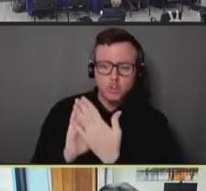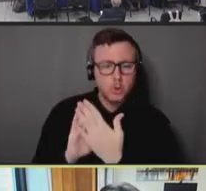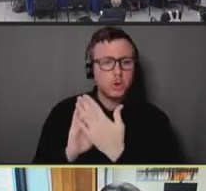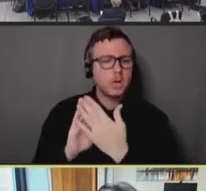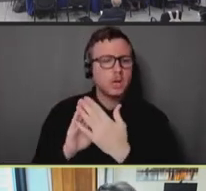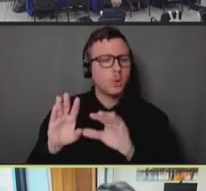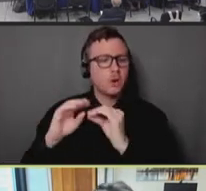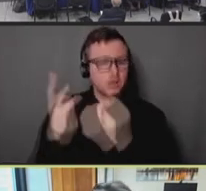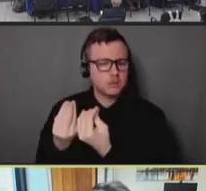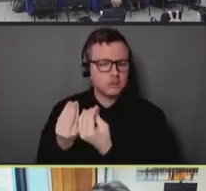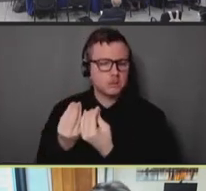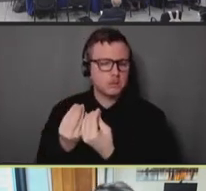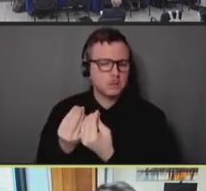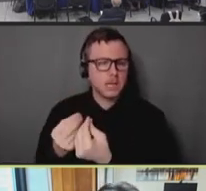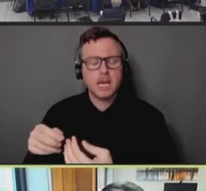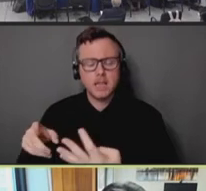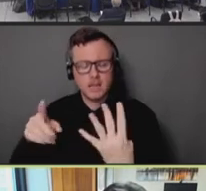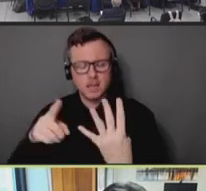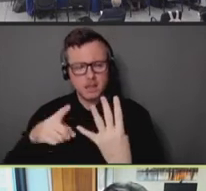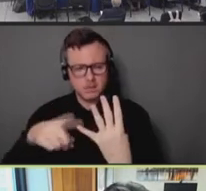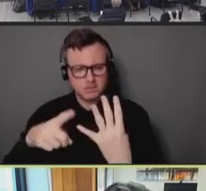outreach. So I'll take you through a little bit of what we've done. Next slide.